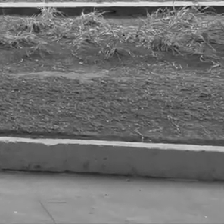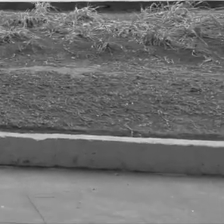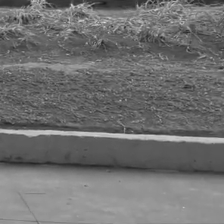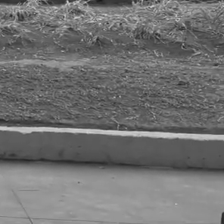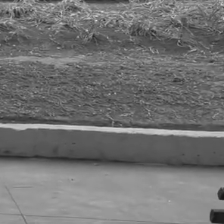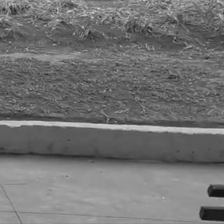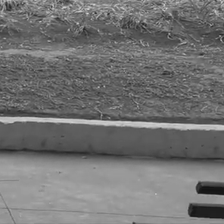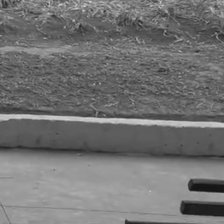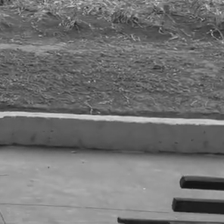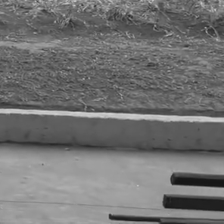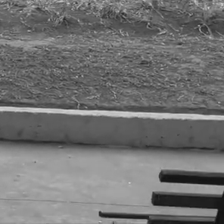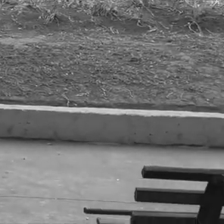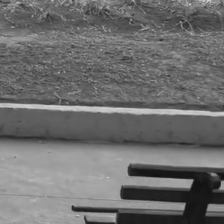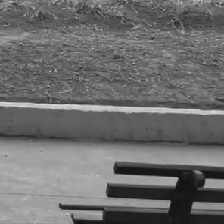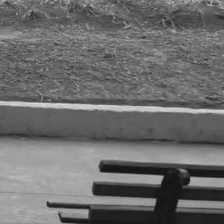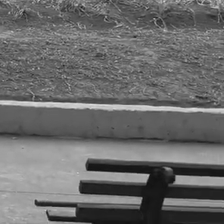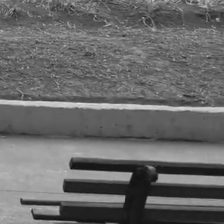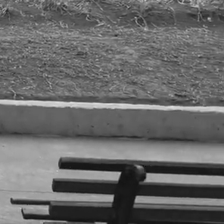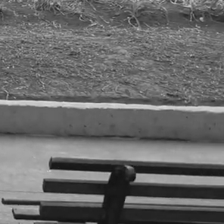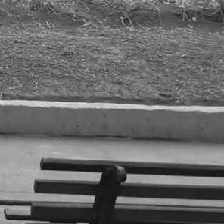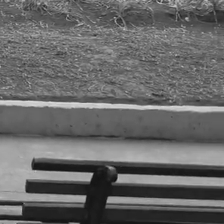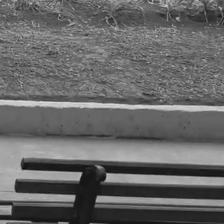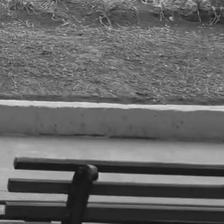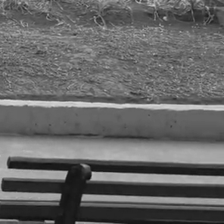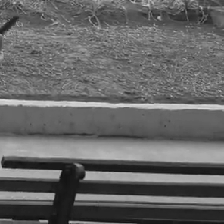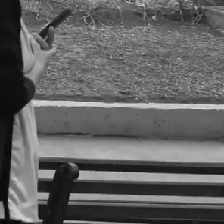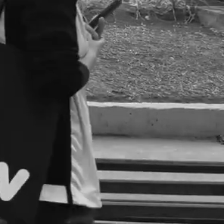[Participants walk with their canes on Rua Vergueiro]